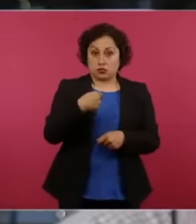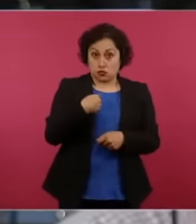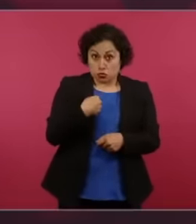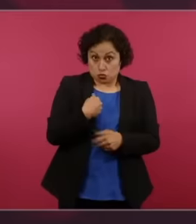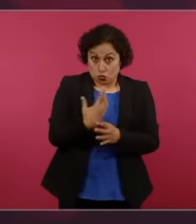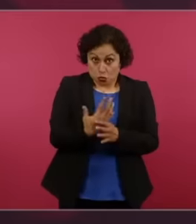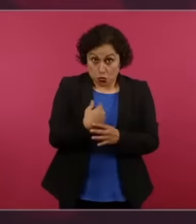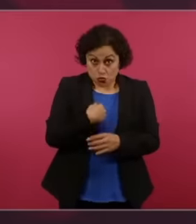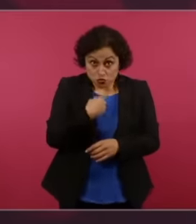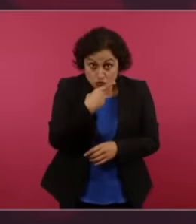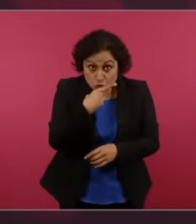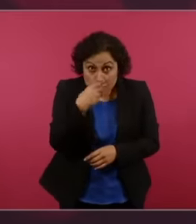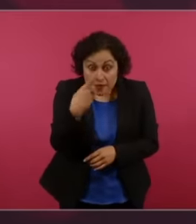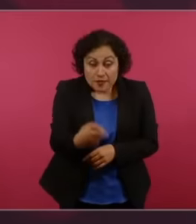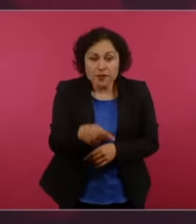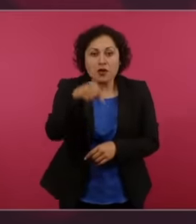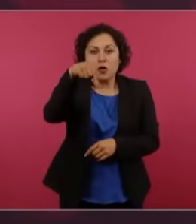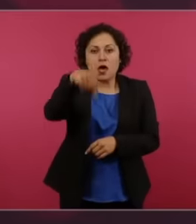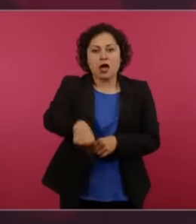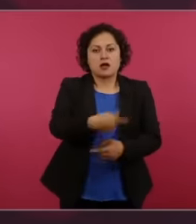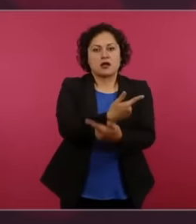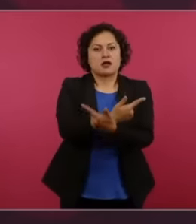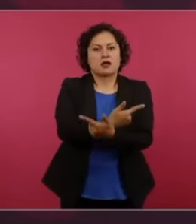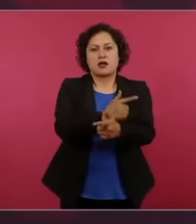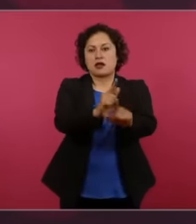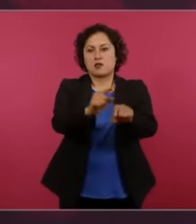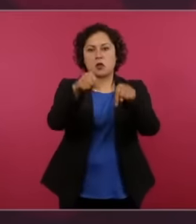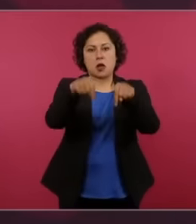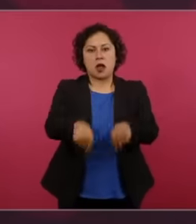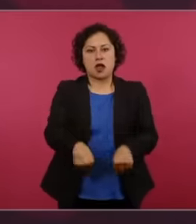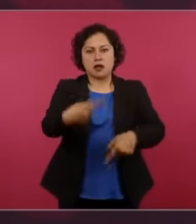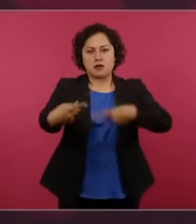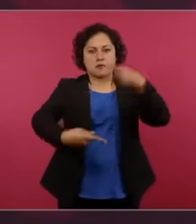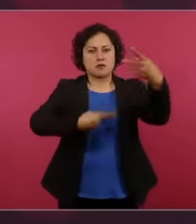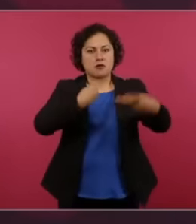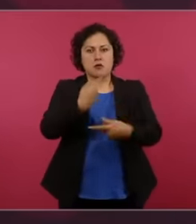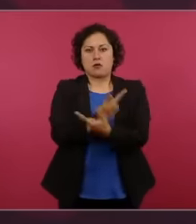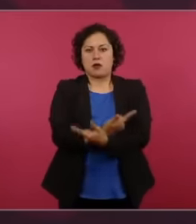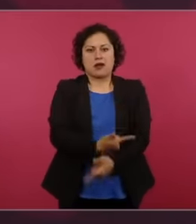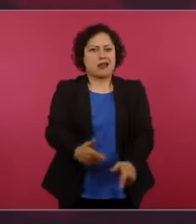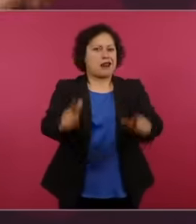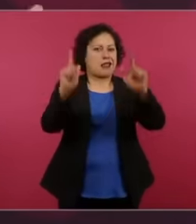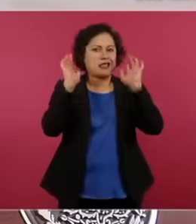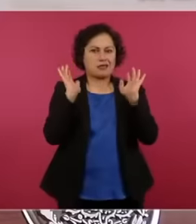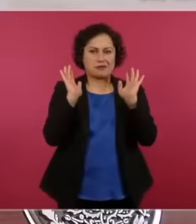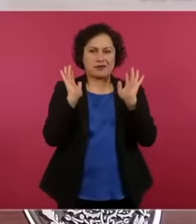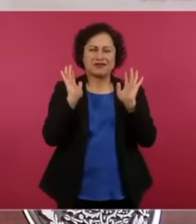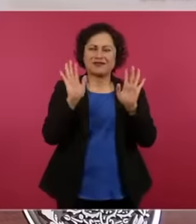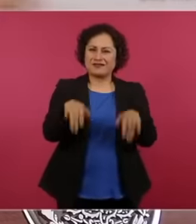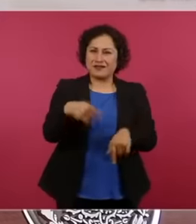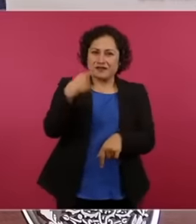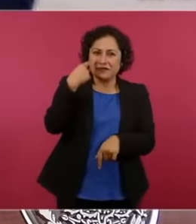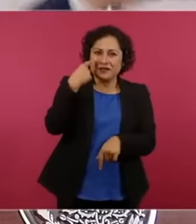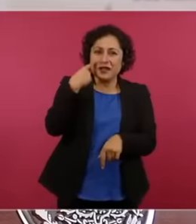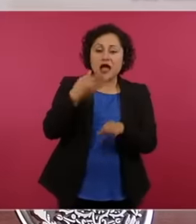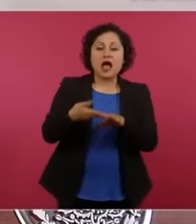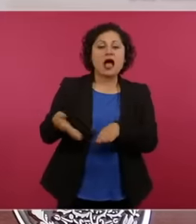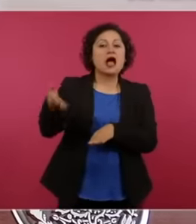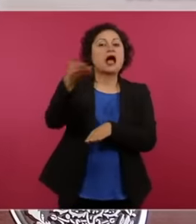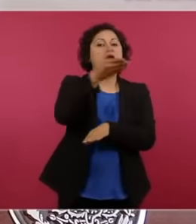you are free you can ask anything It's not the time it used to be. Well, before,